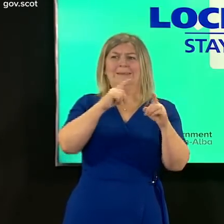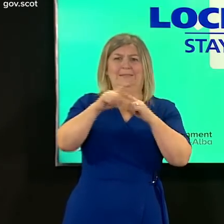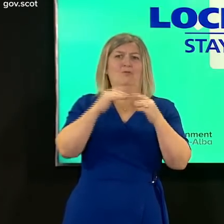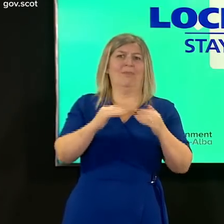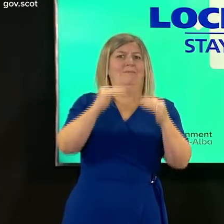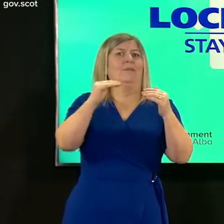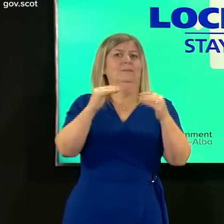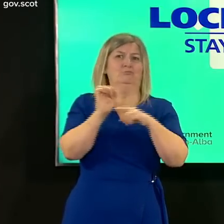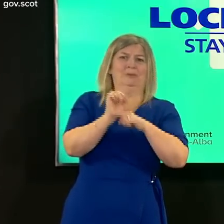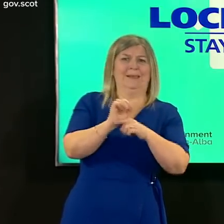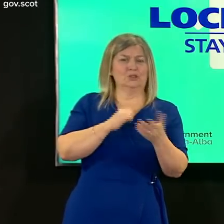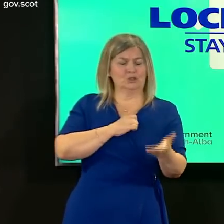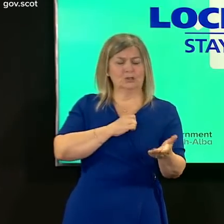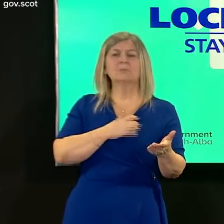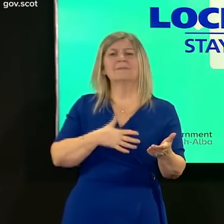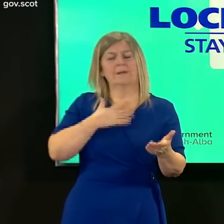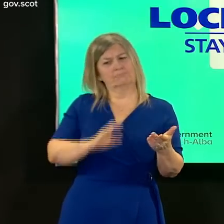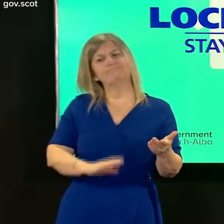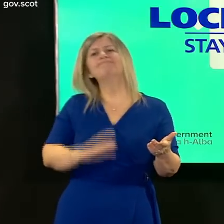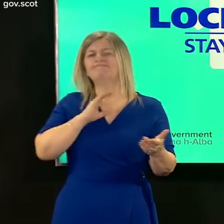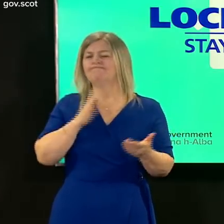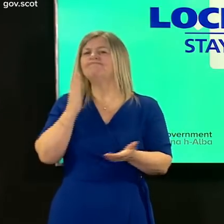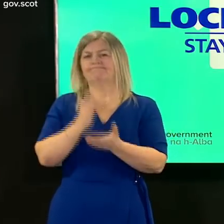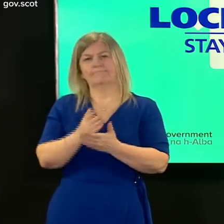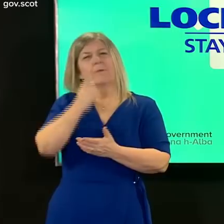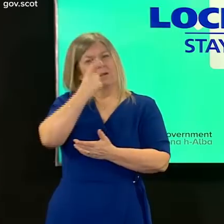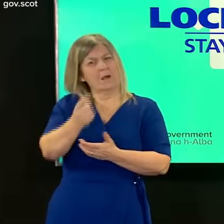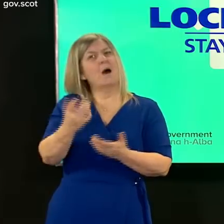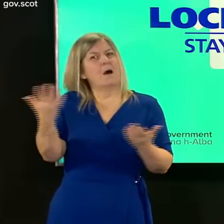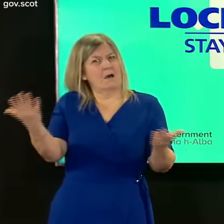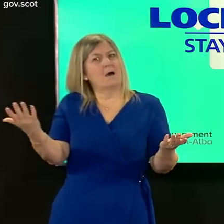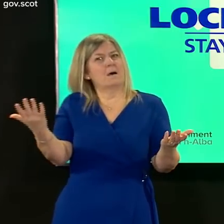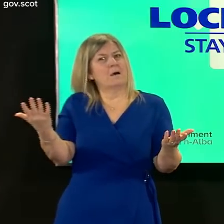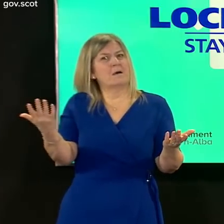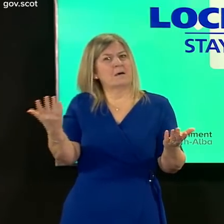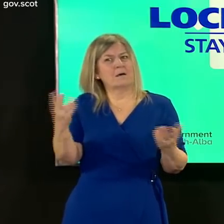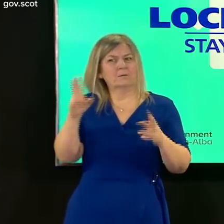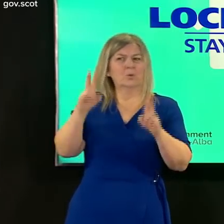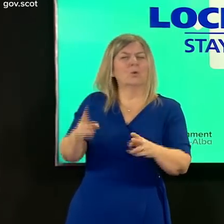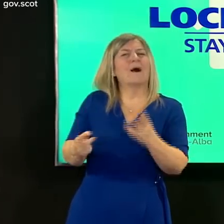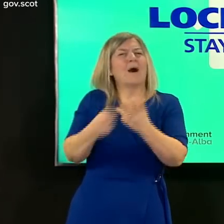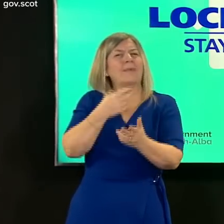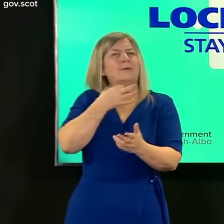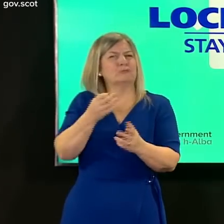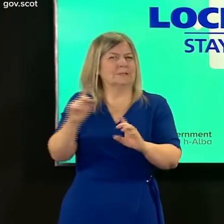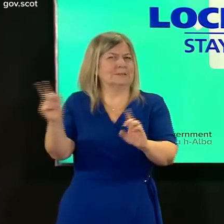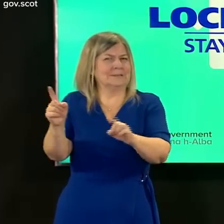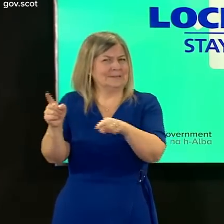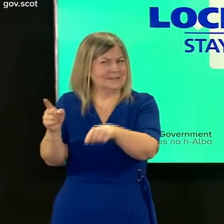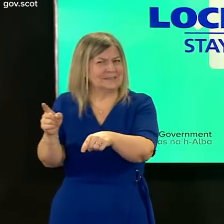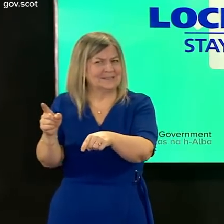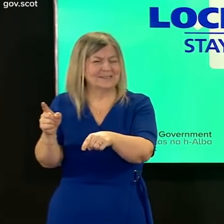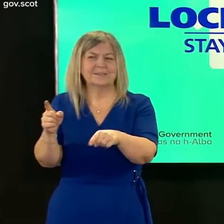that it is the right time to address the other risk to residents and families in care homes